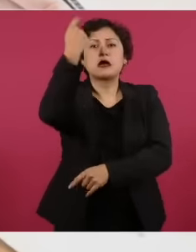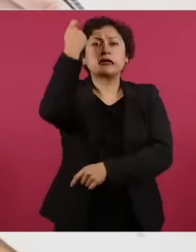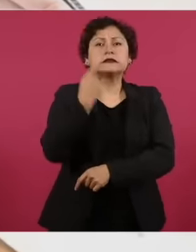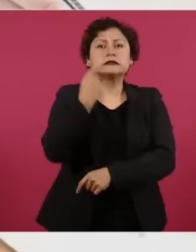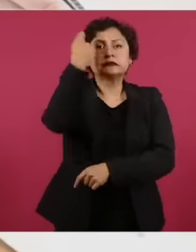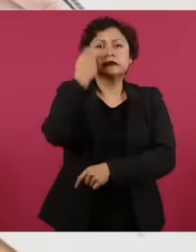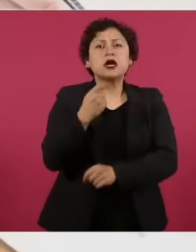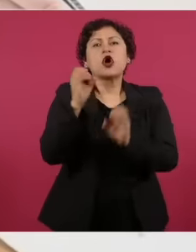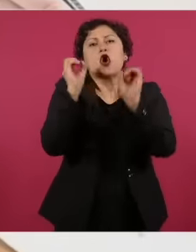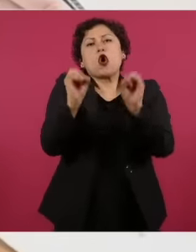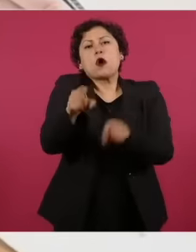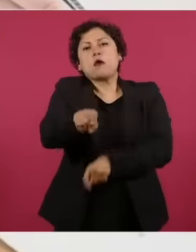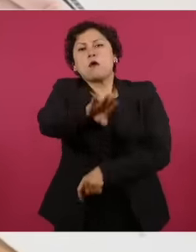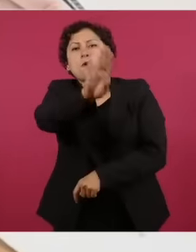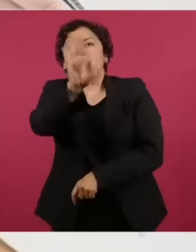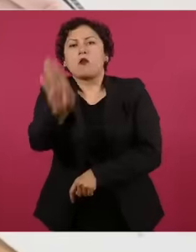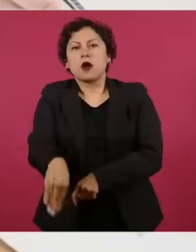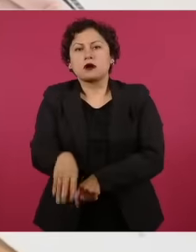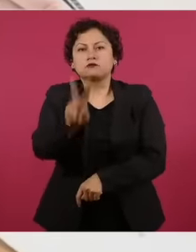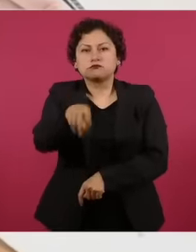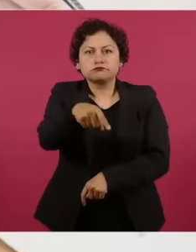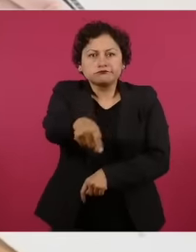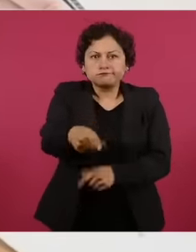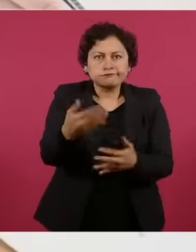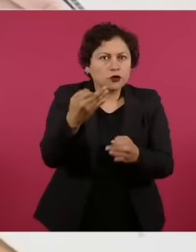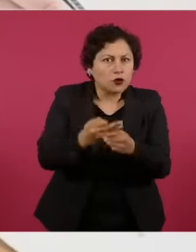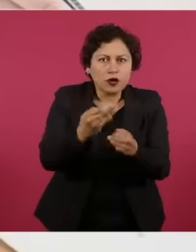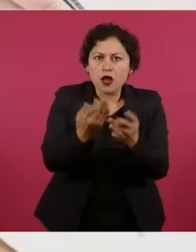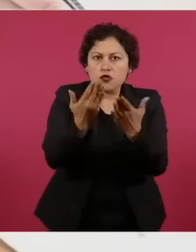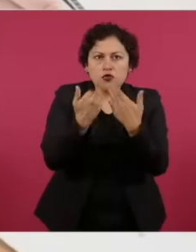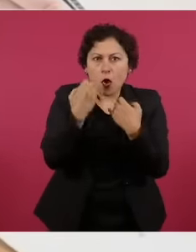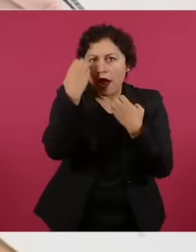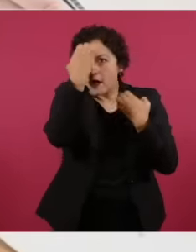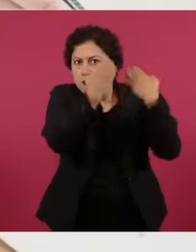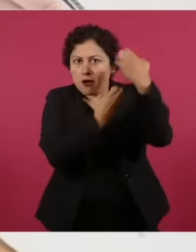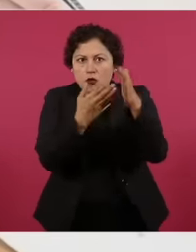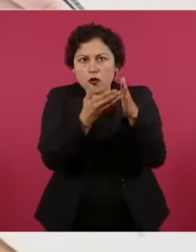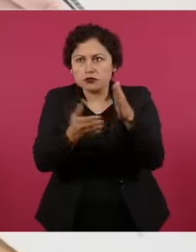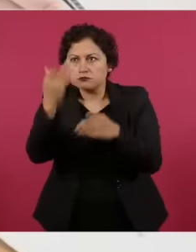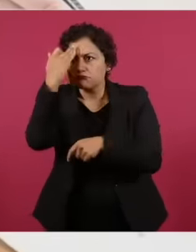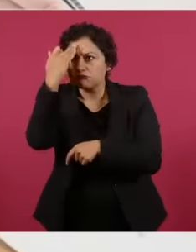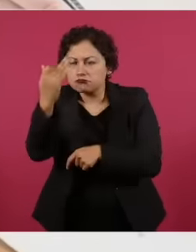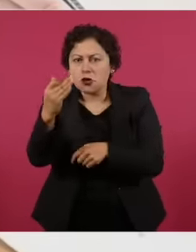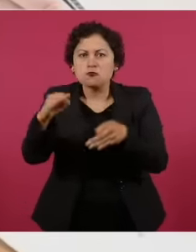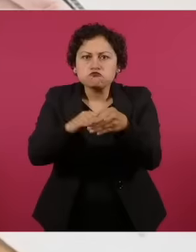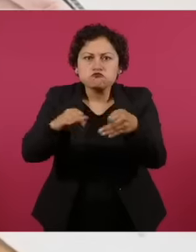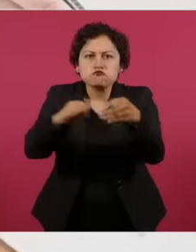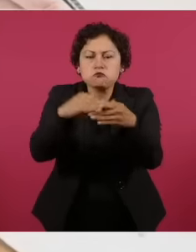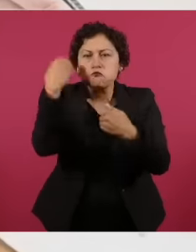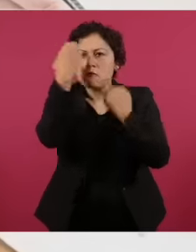obligation to undergo periodic evaluations. So there are no consequences, for example of